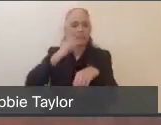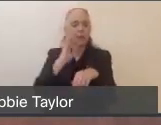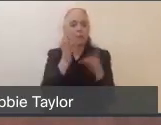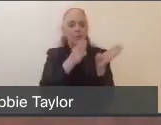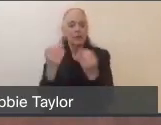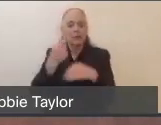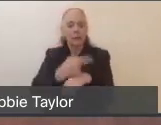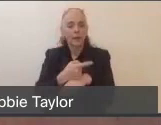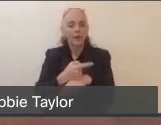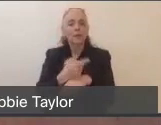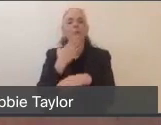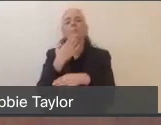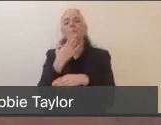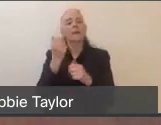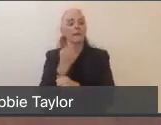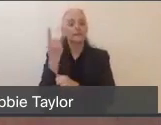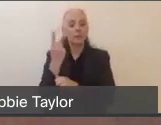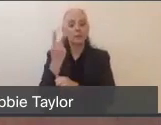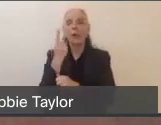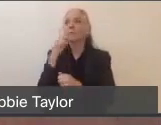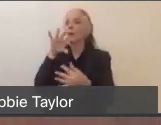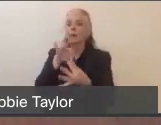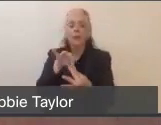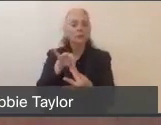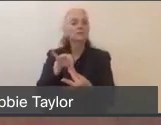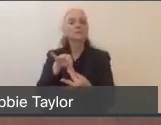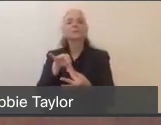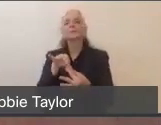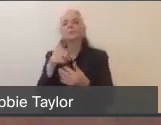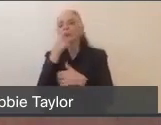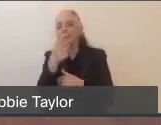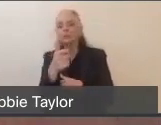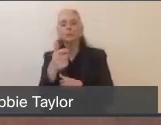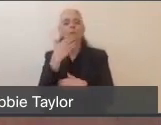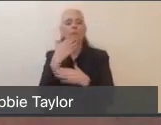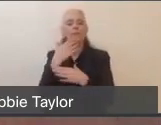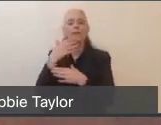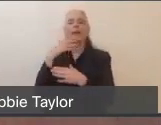but I do want to thank everyone for tuning in. I want to thank our four panelists, Supervisor Rice, Dr. Santora,